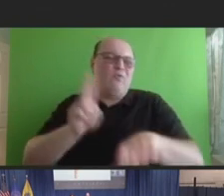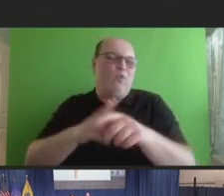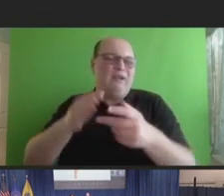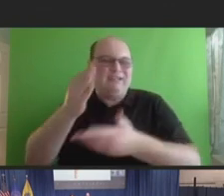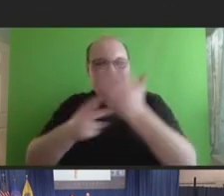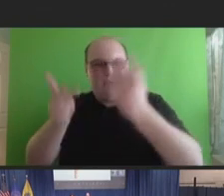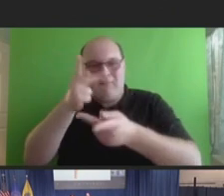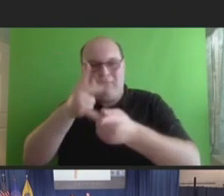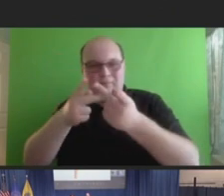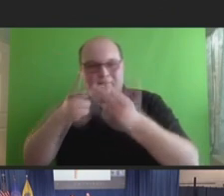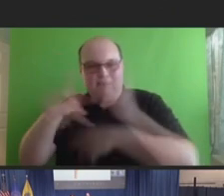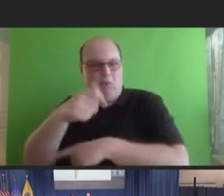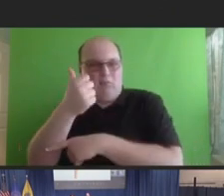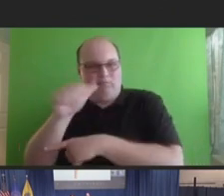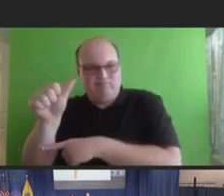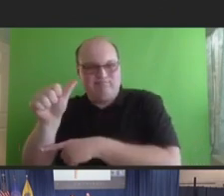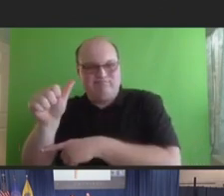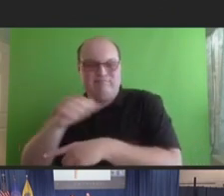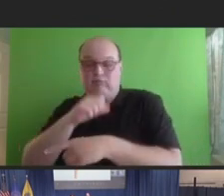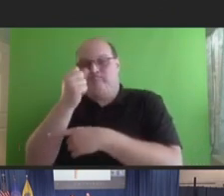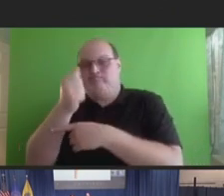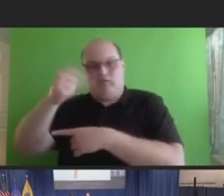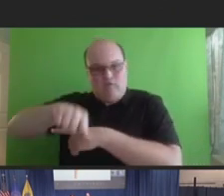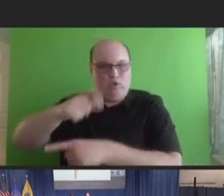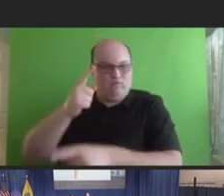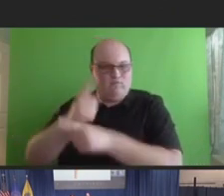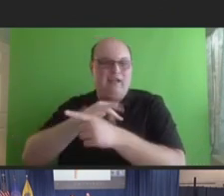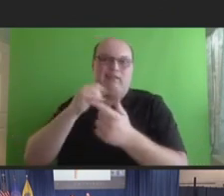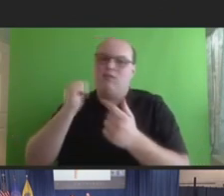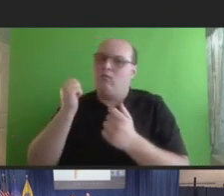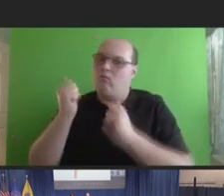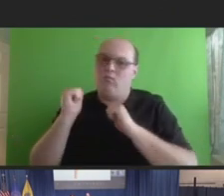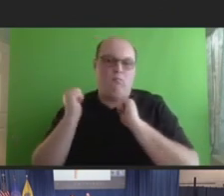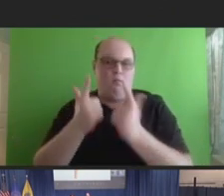all gotten tired, right? You -- the previous speaker did a great job of kind of describing